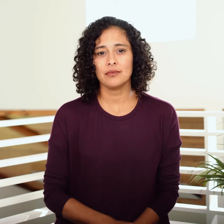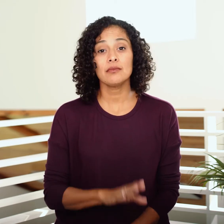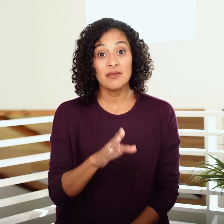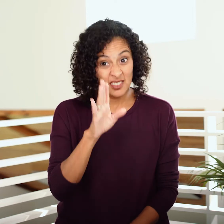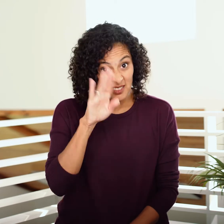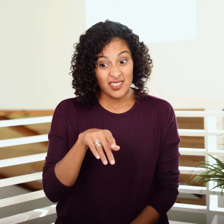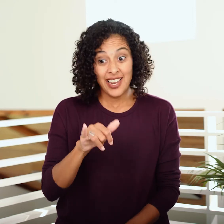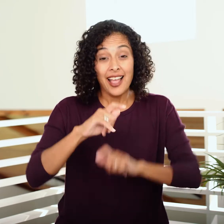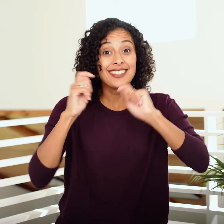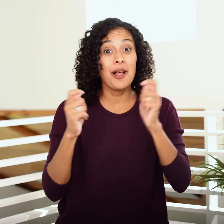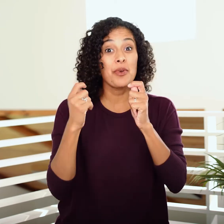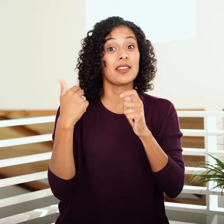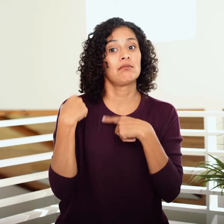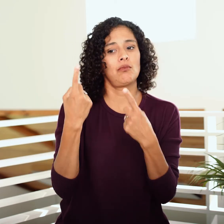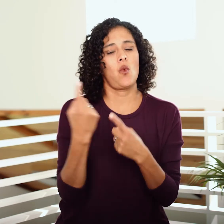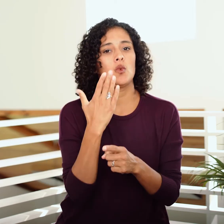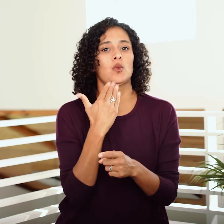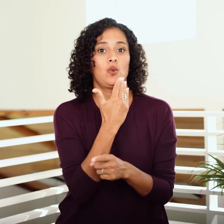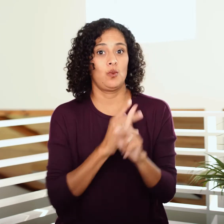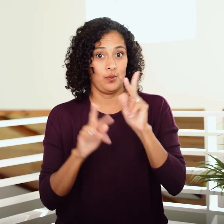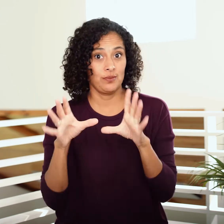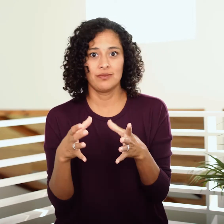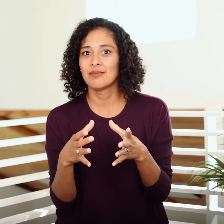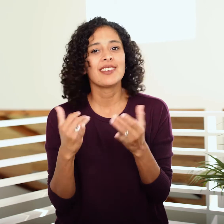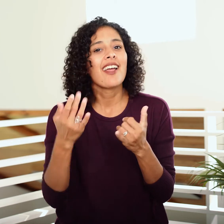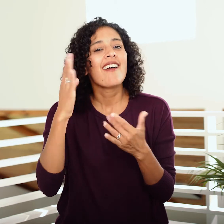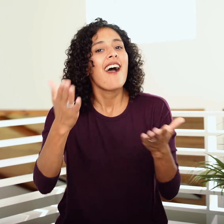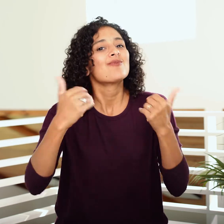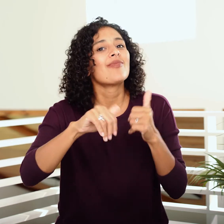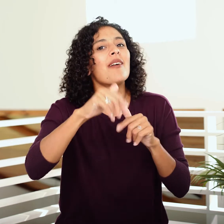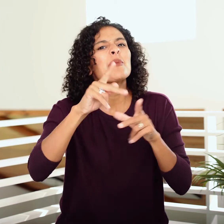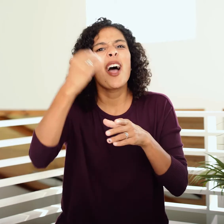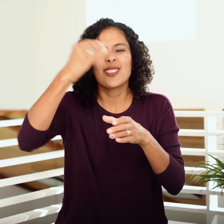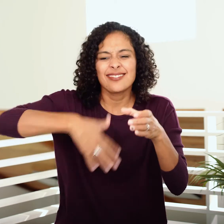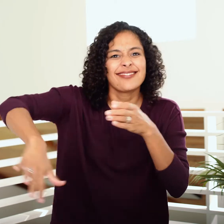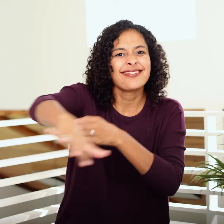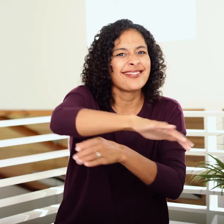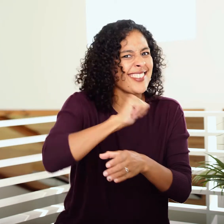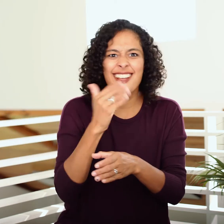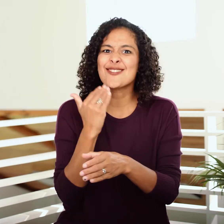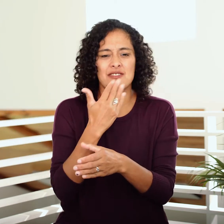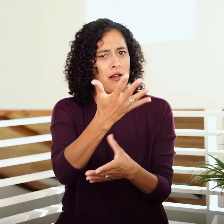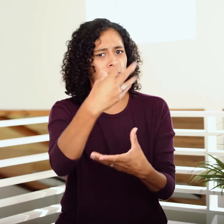God even opens up this celebration to the outsiders living among them,